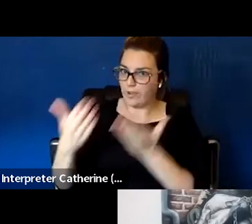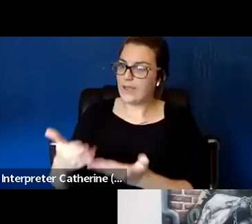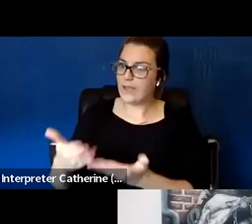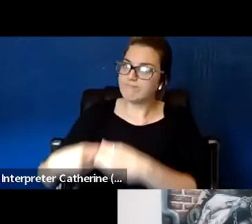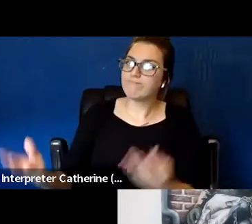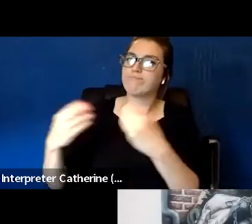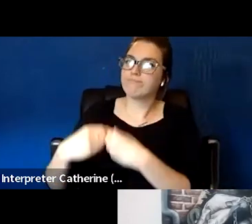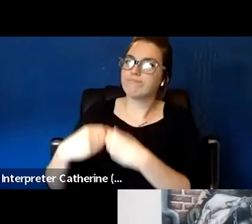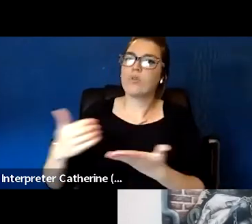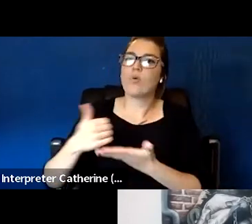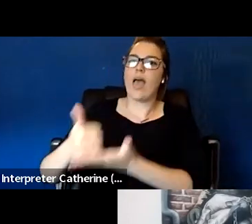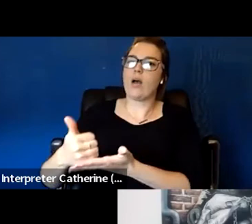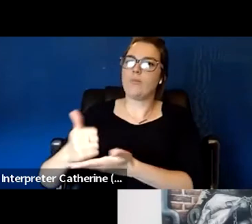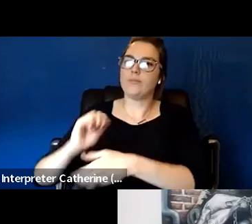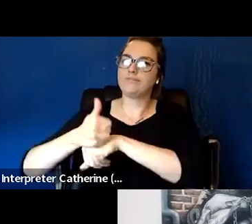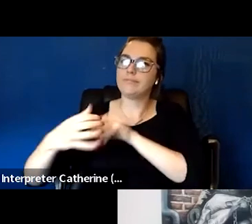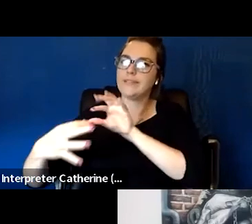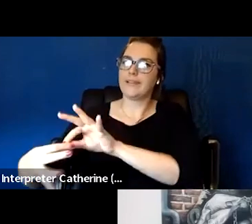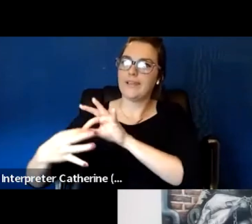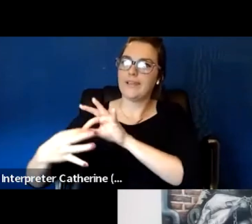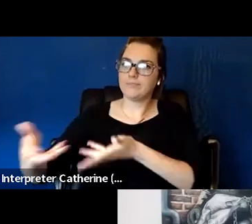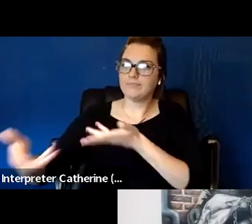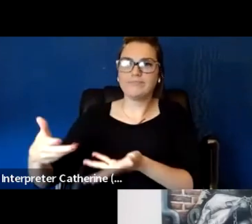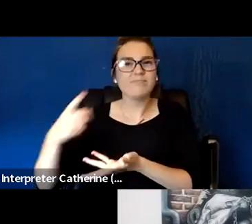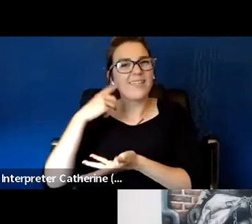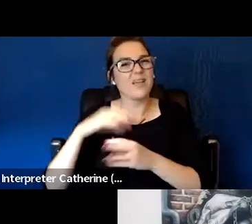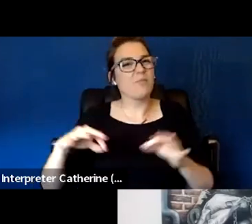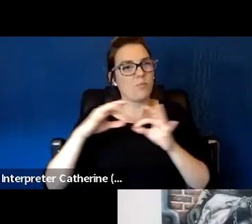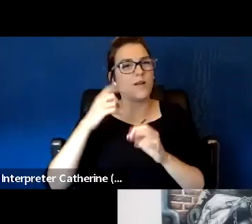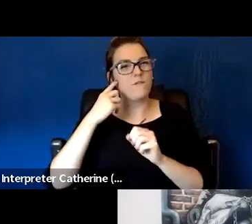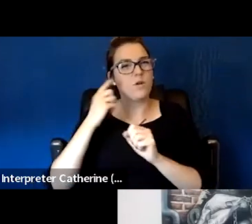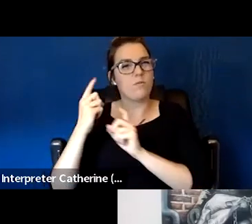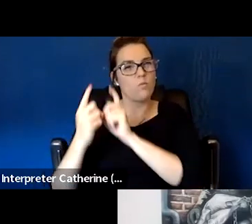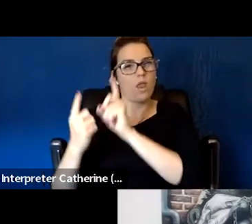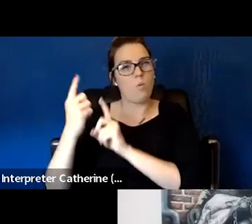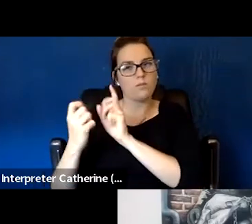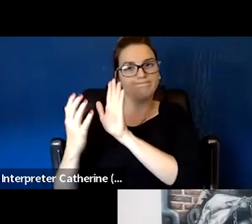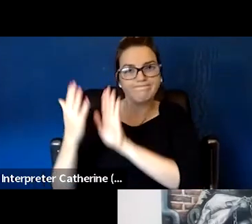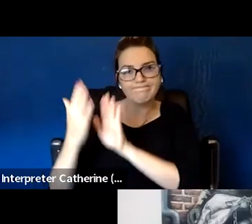in those one-on-one interactions. And I know there's many more,